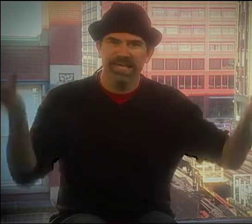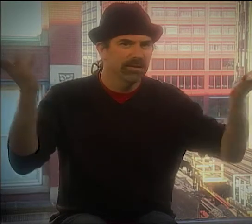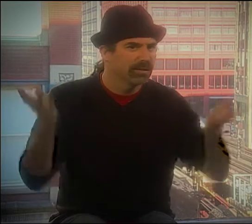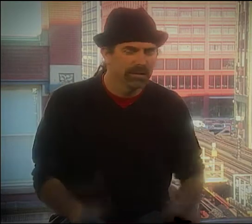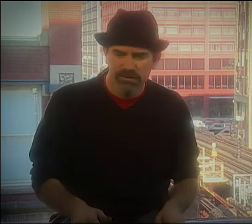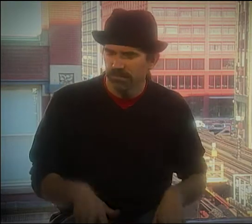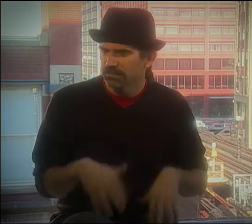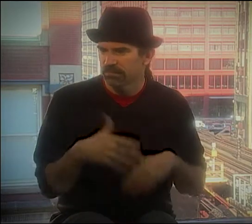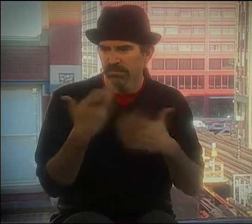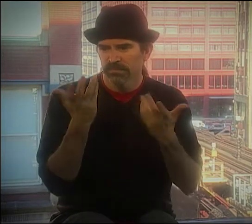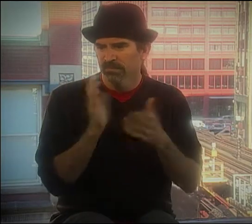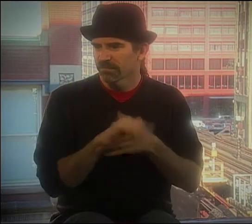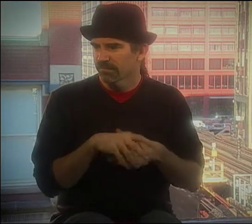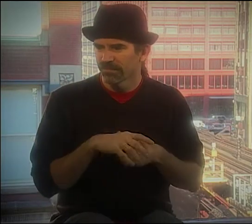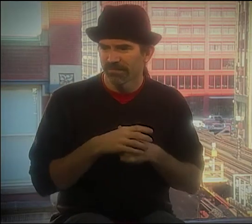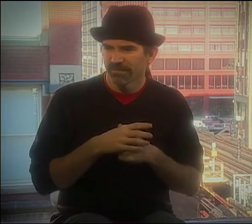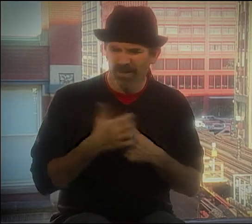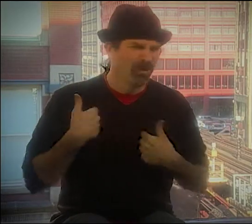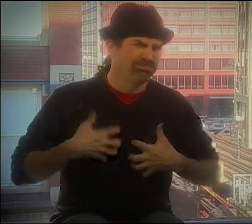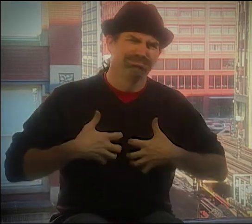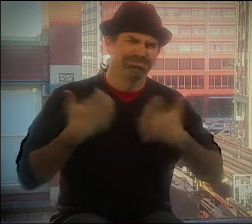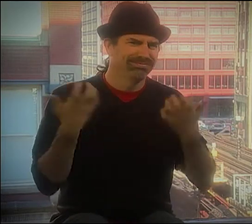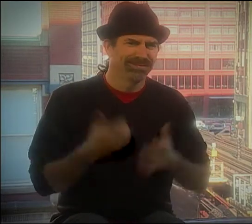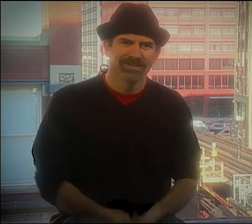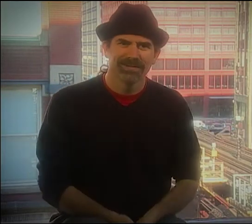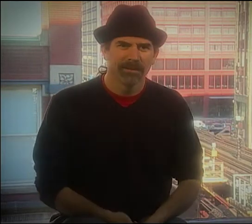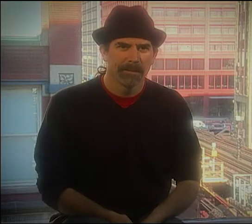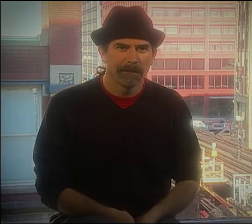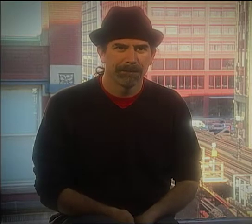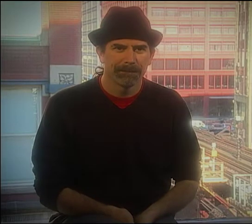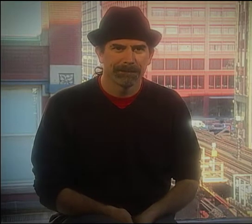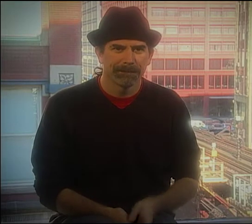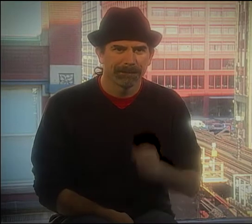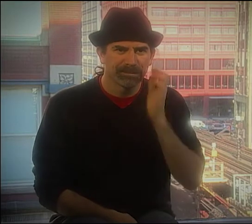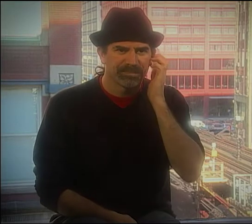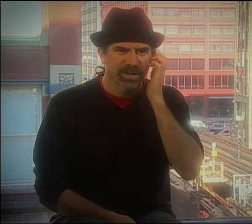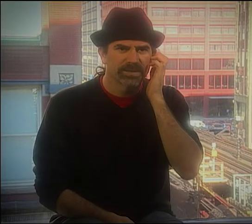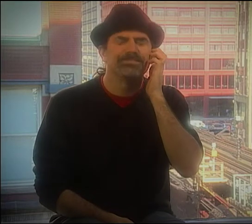LEARN EVERYTHING ALL OVER AGAIN, AND IT WAS A VERY DIFFICULT TIME.